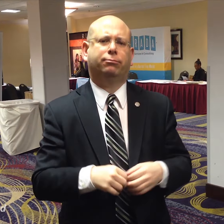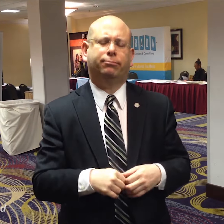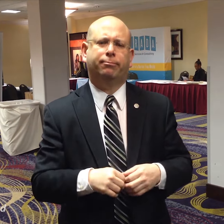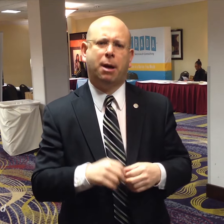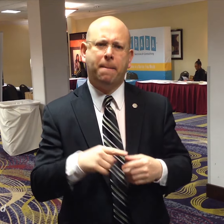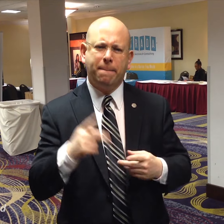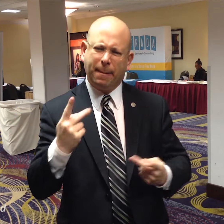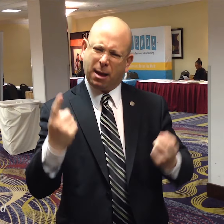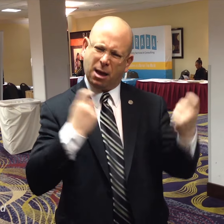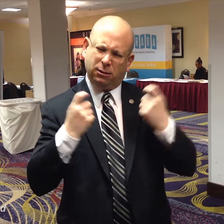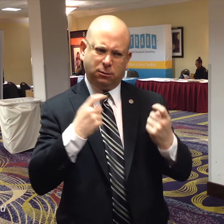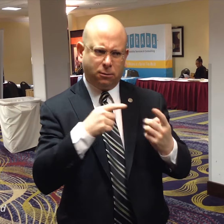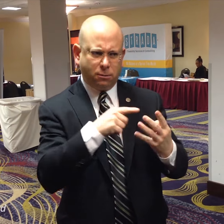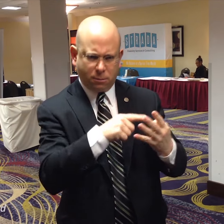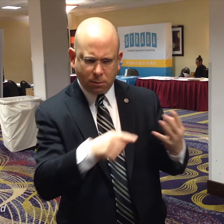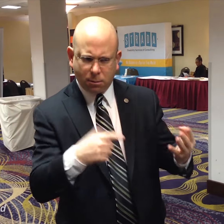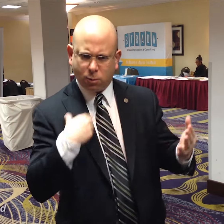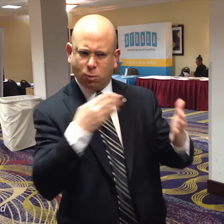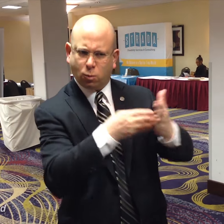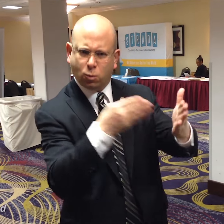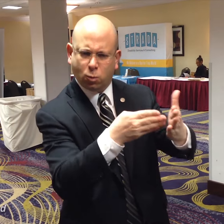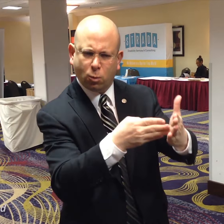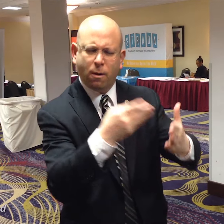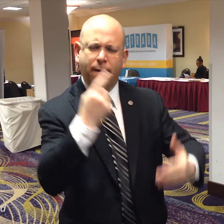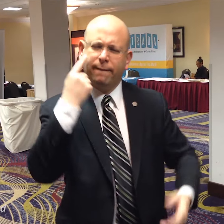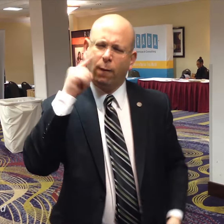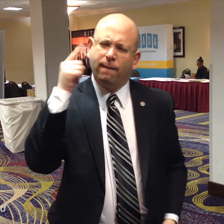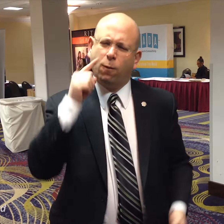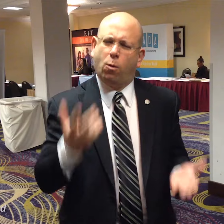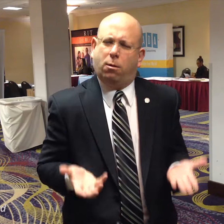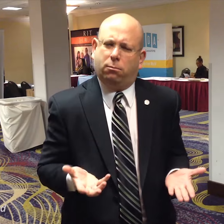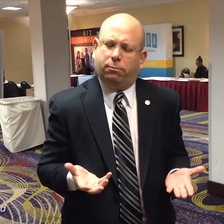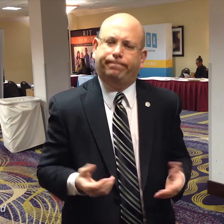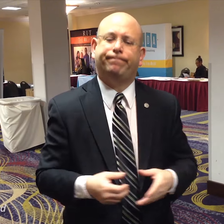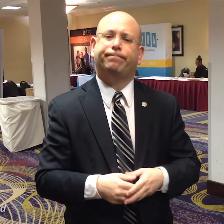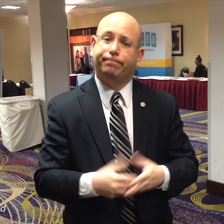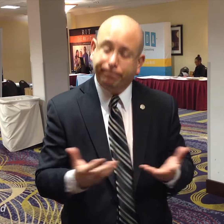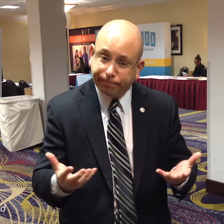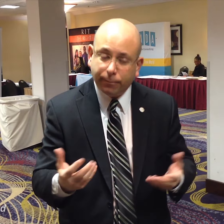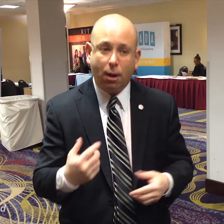People have asked why we sue.